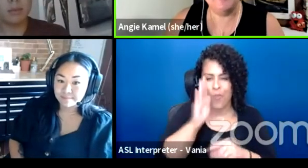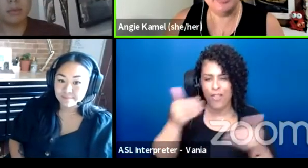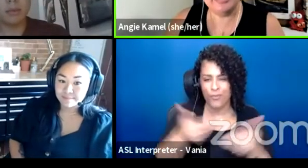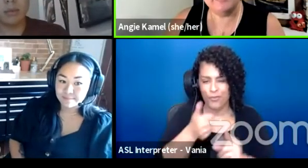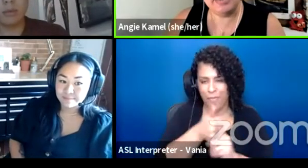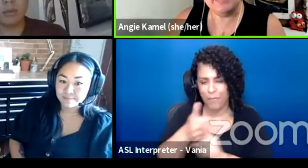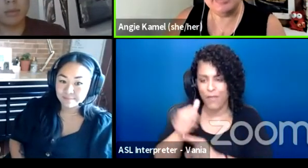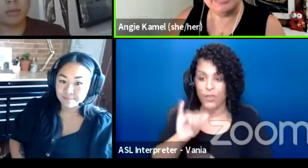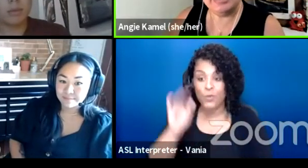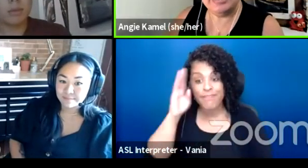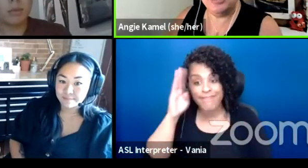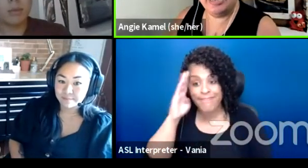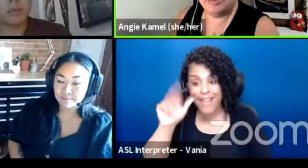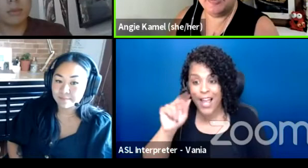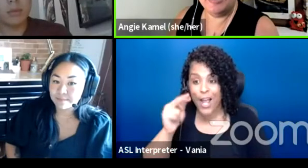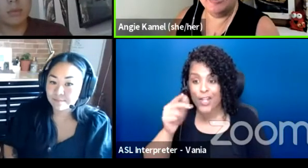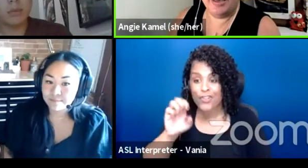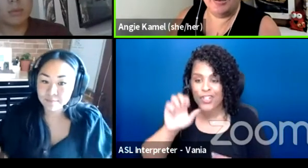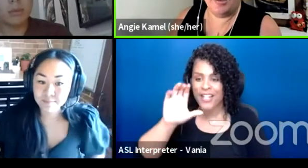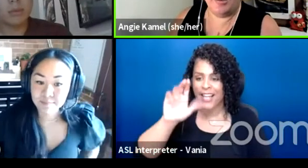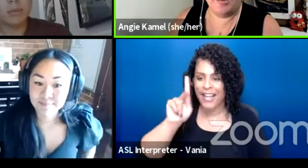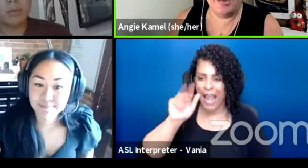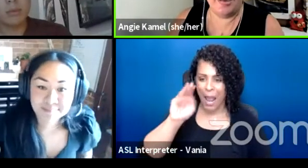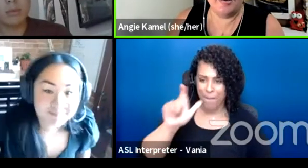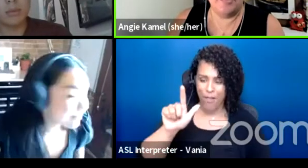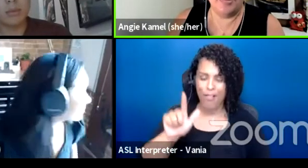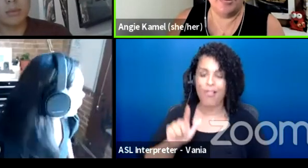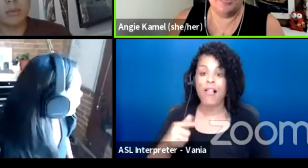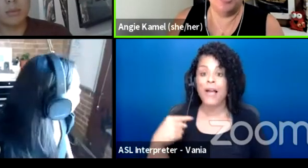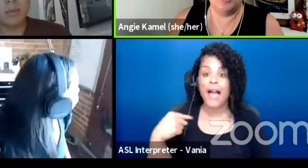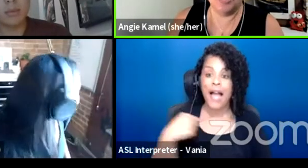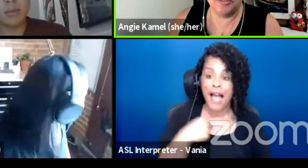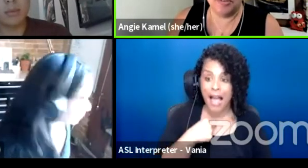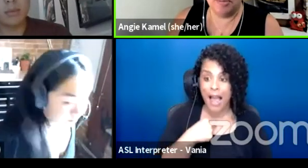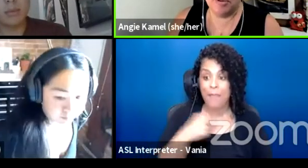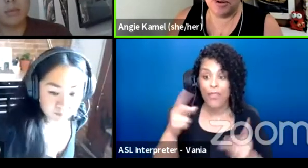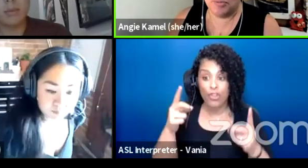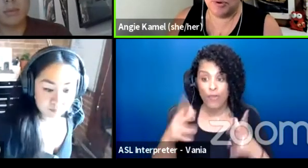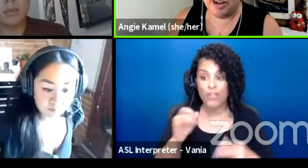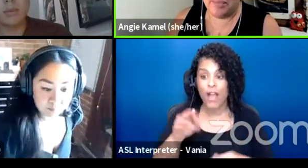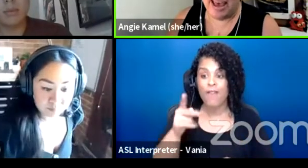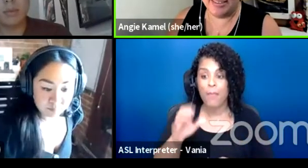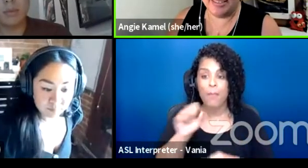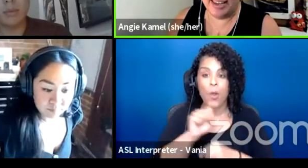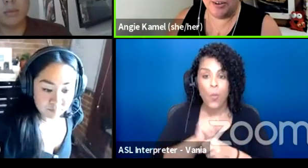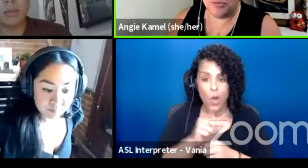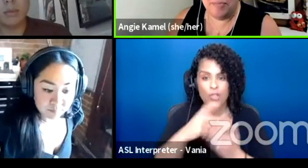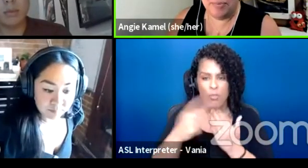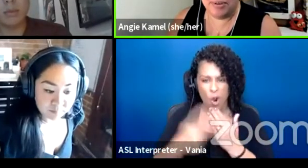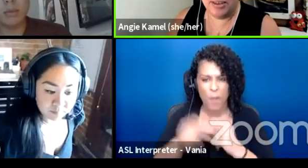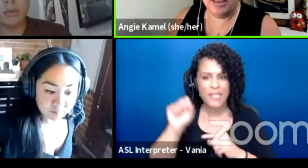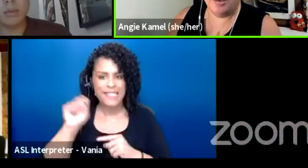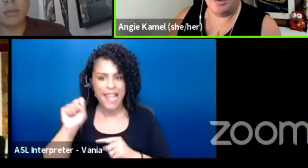Hi friends, my name is Angie Kamel and I am the director of the Public Works Program at Seattle Rep.